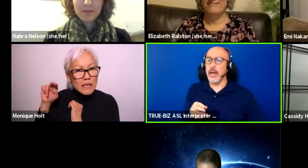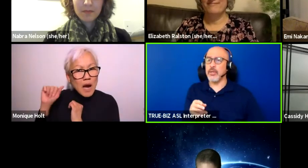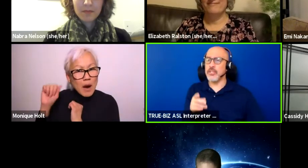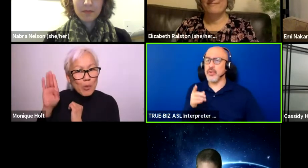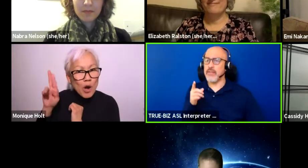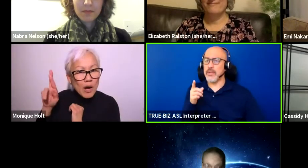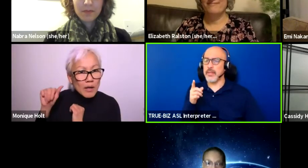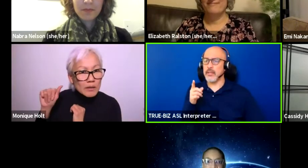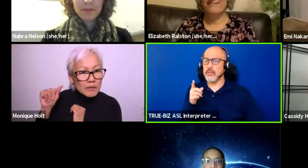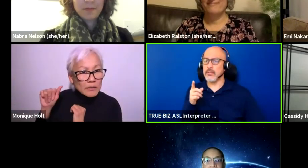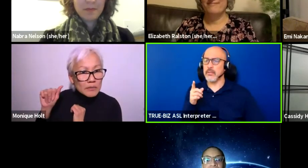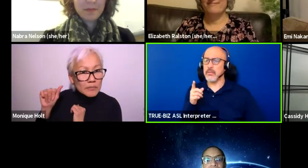Nabra, did you have something?